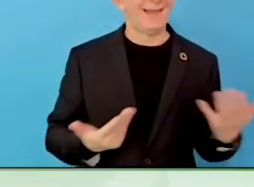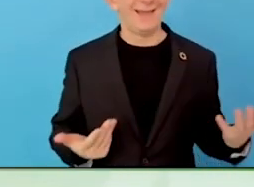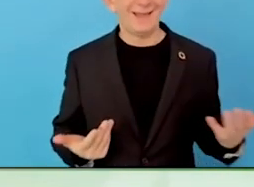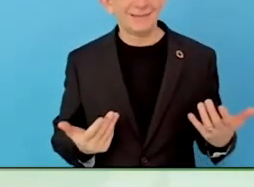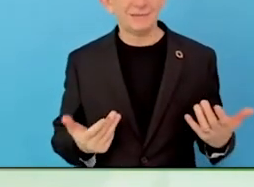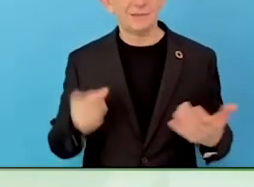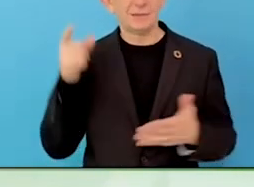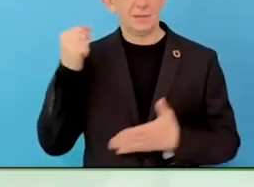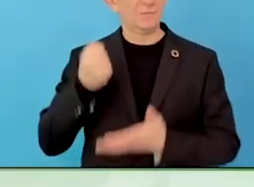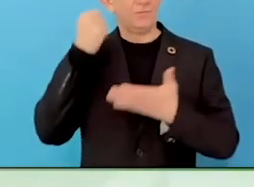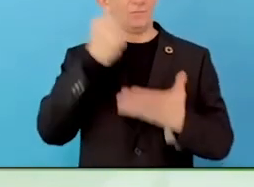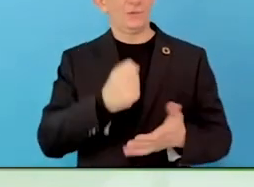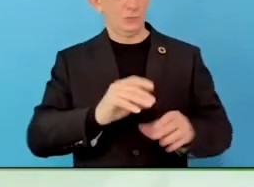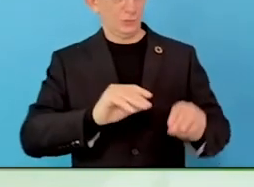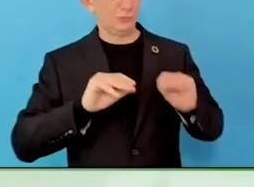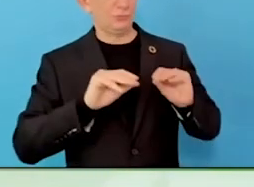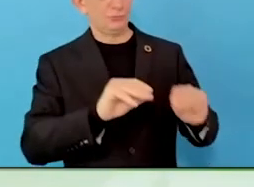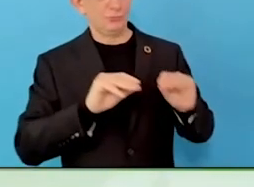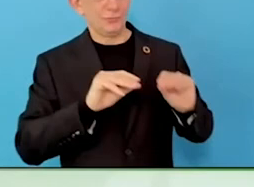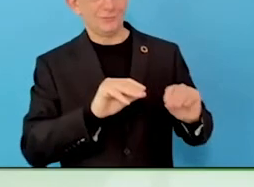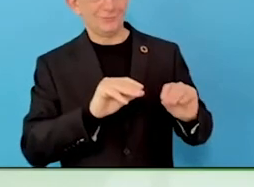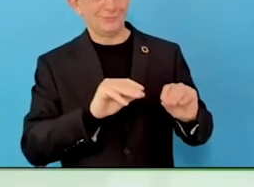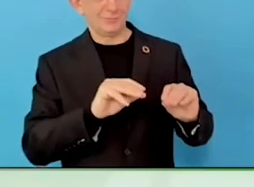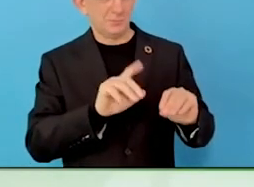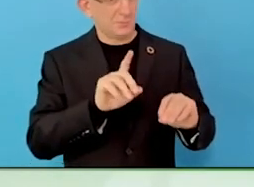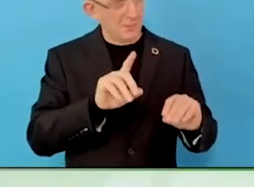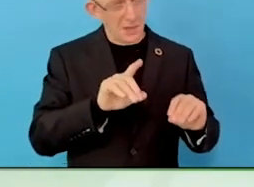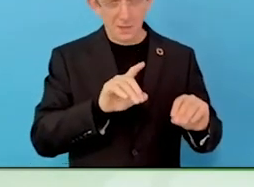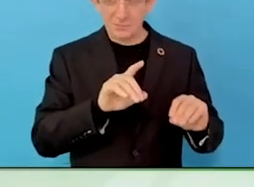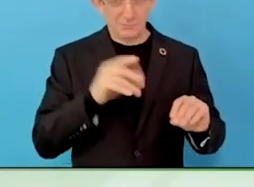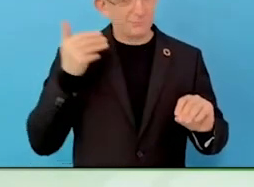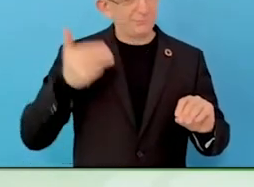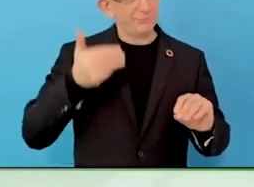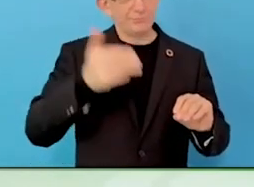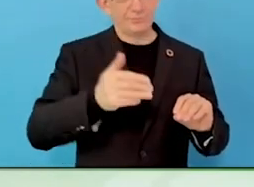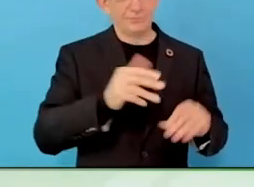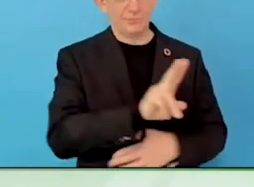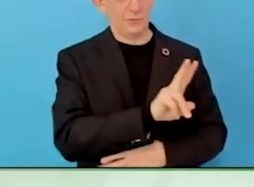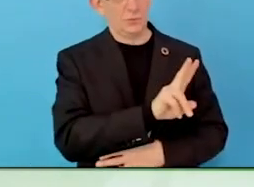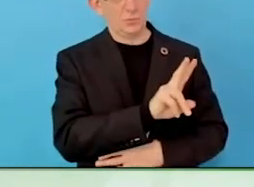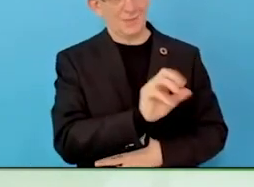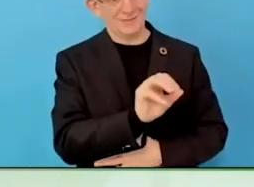a 30% success rate, many people say no.